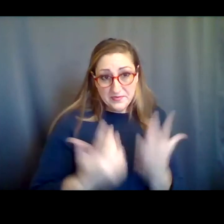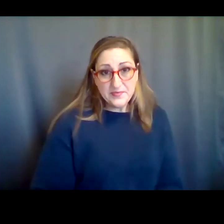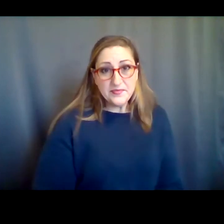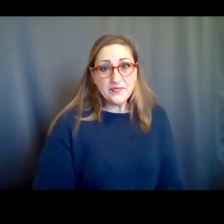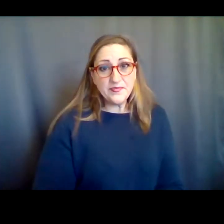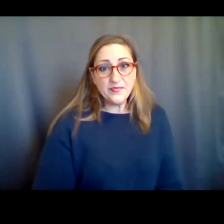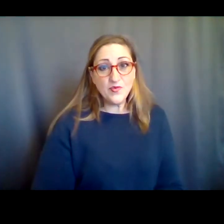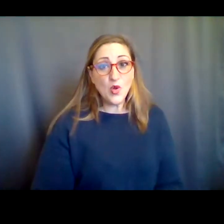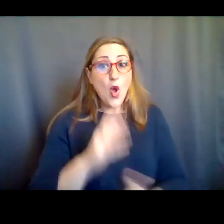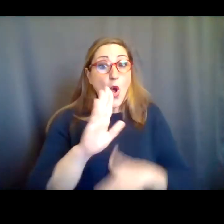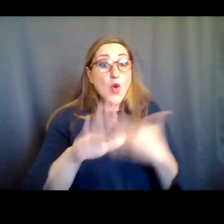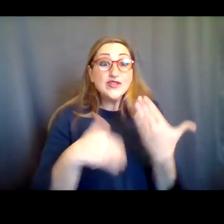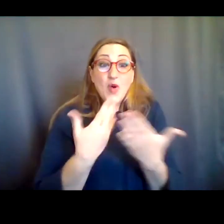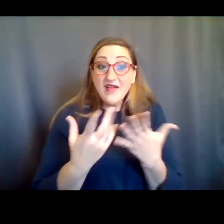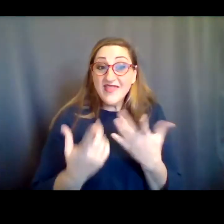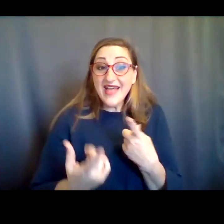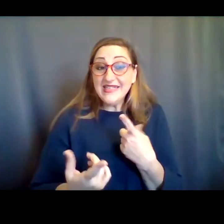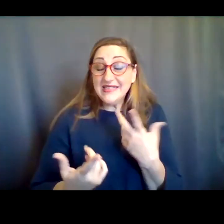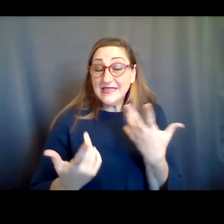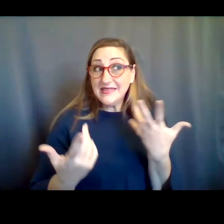So all of that said,